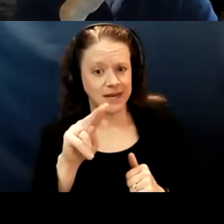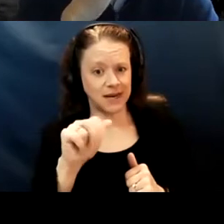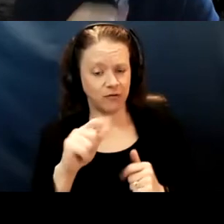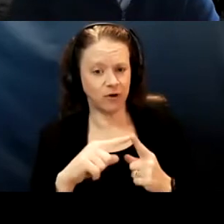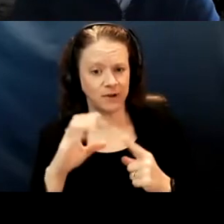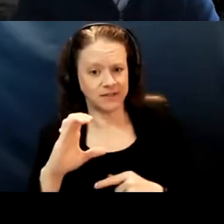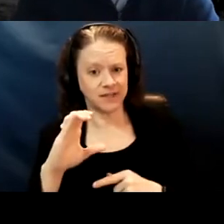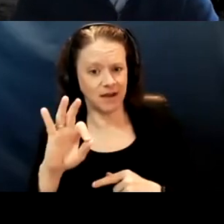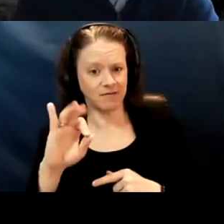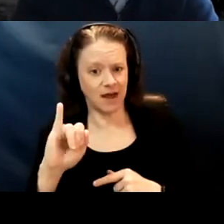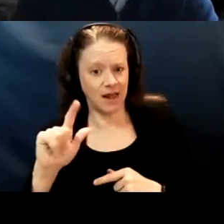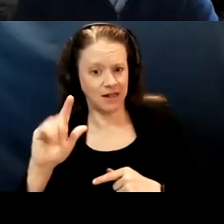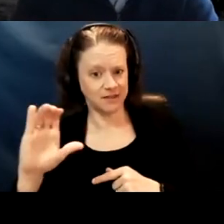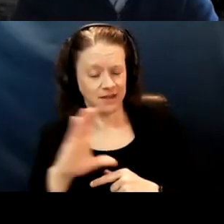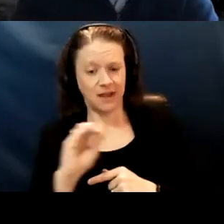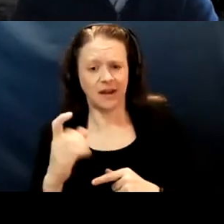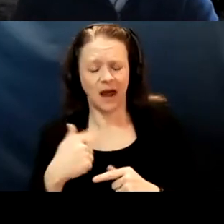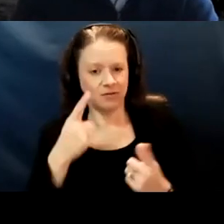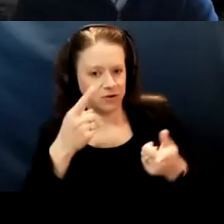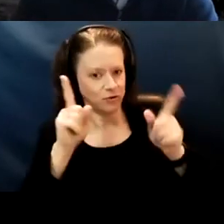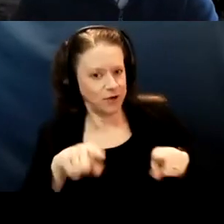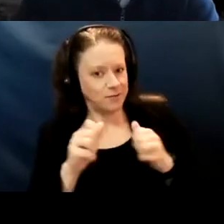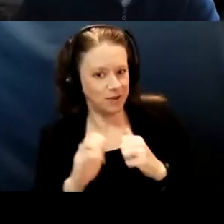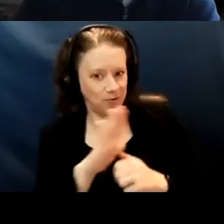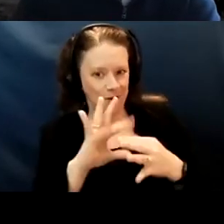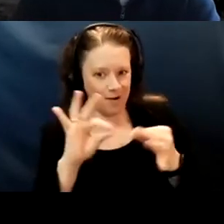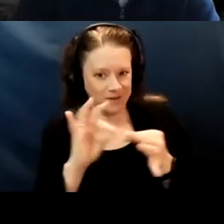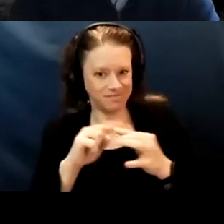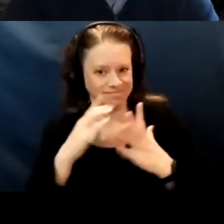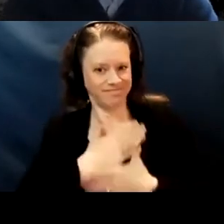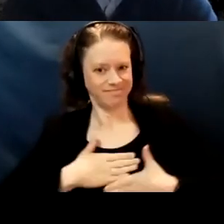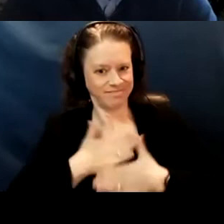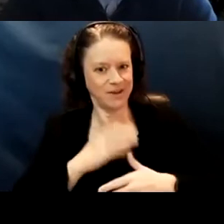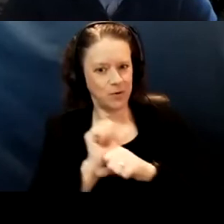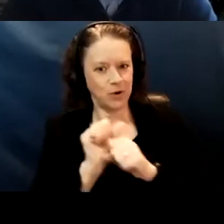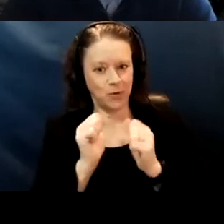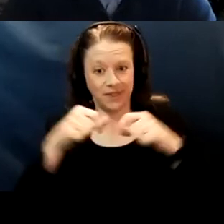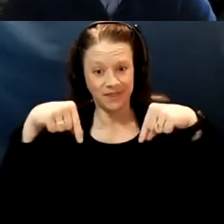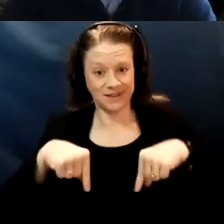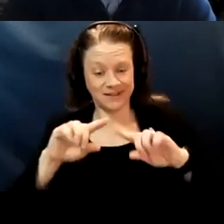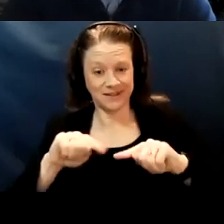and I've really enjoyed working with this team. It feels like for longer than we've been together,